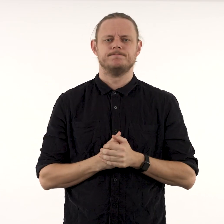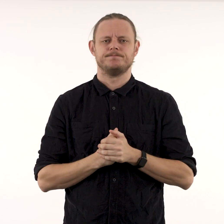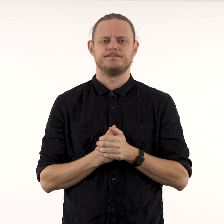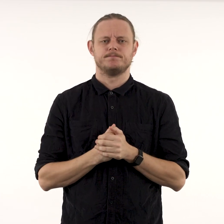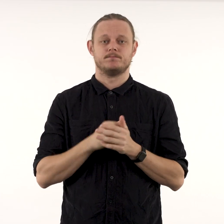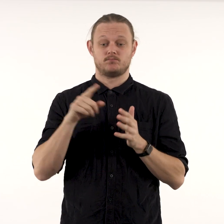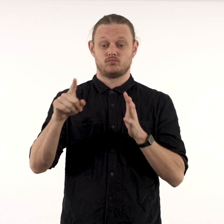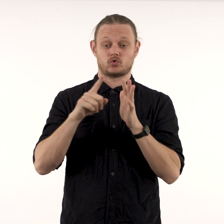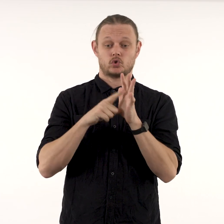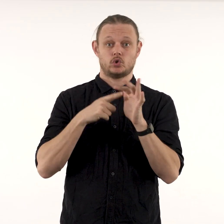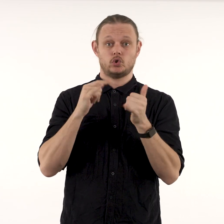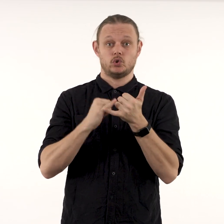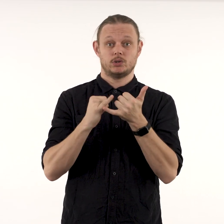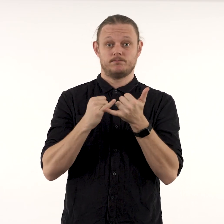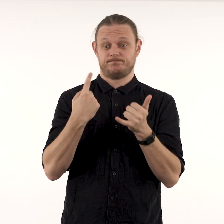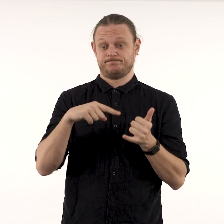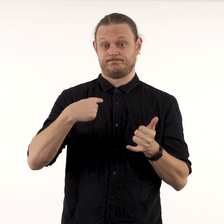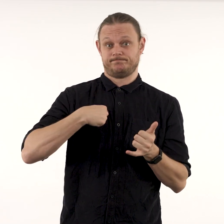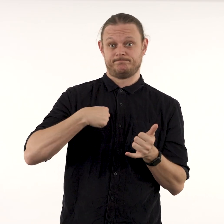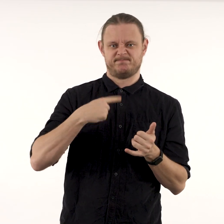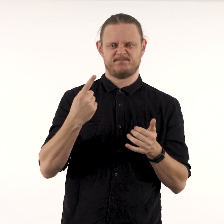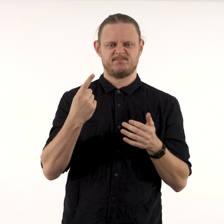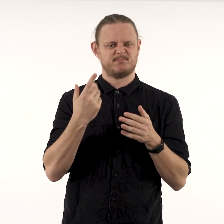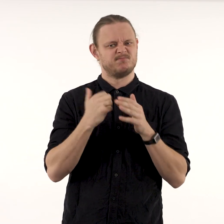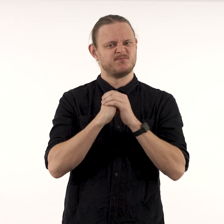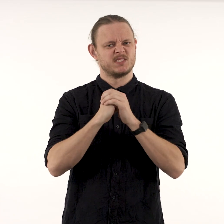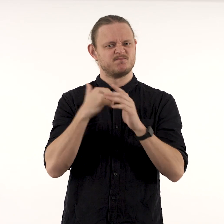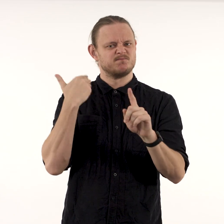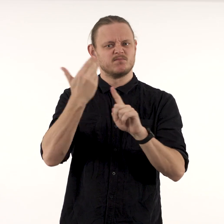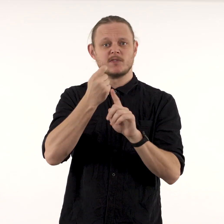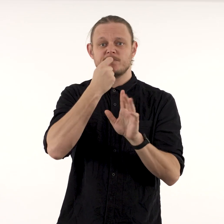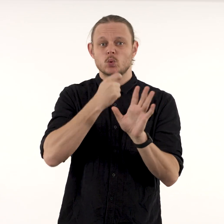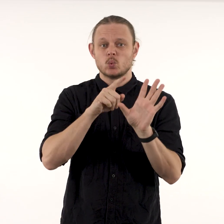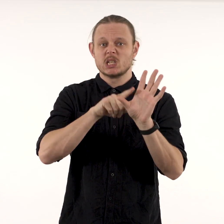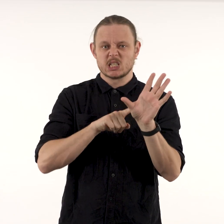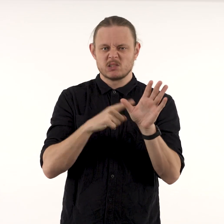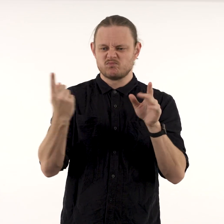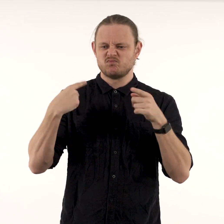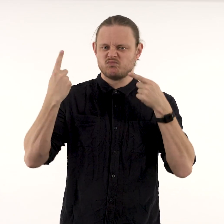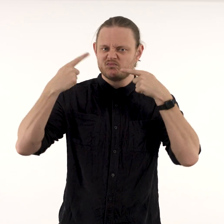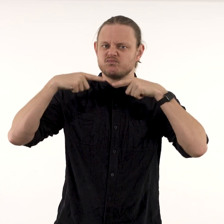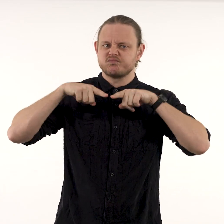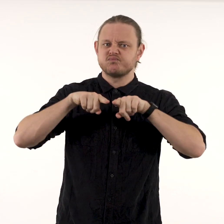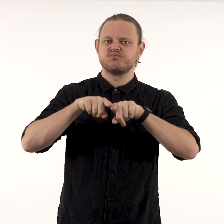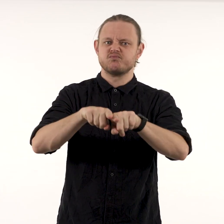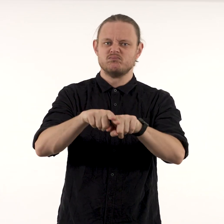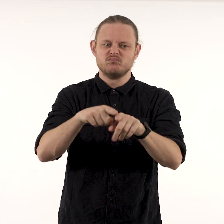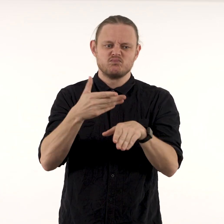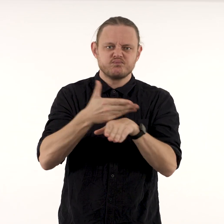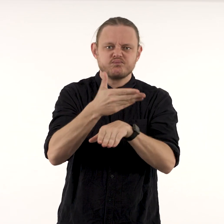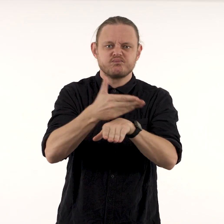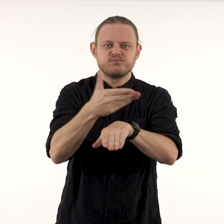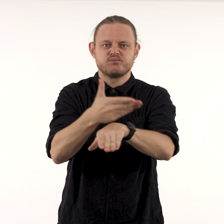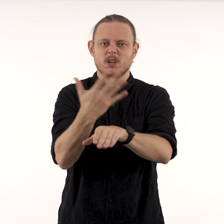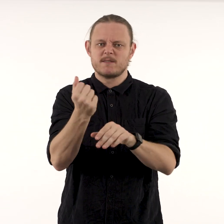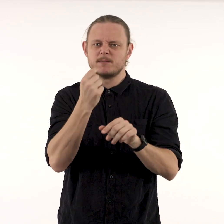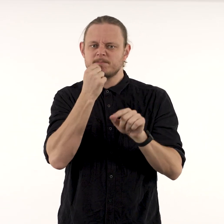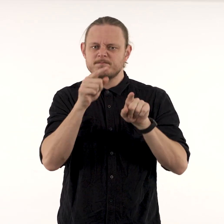'Jess and I have been friends for a few years and there is a lot of alignment in our practices;